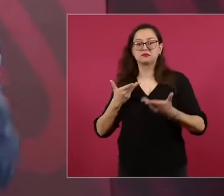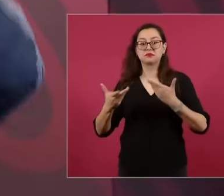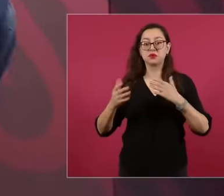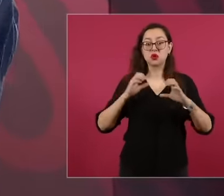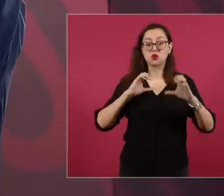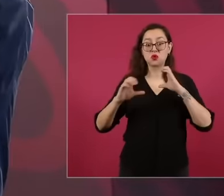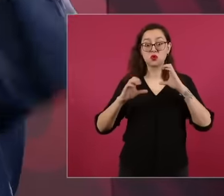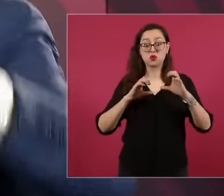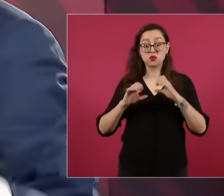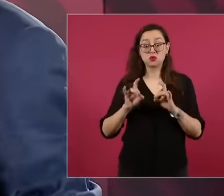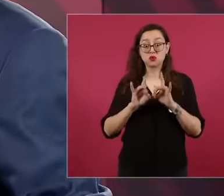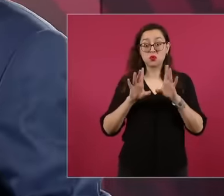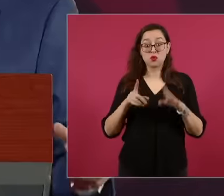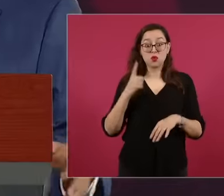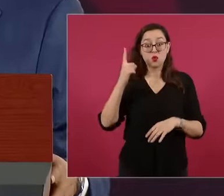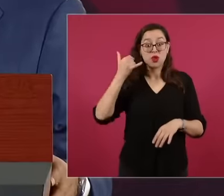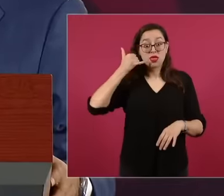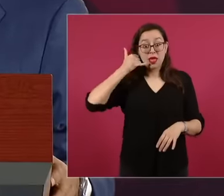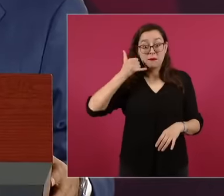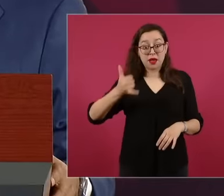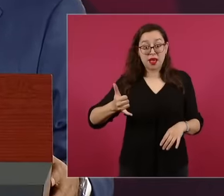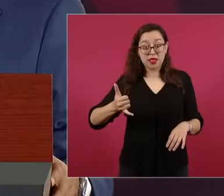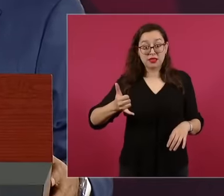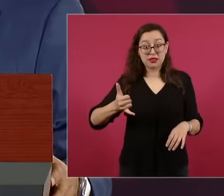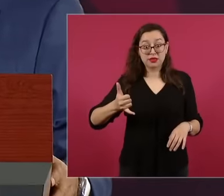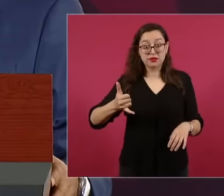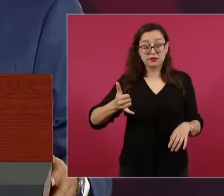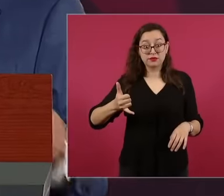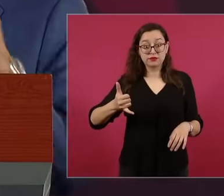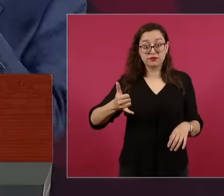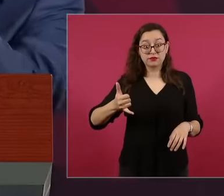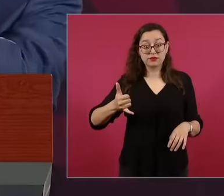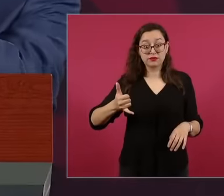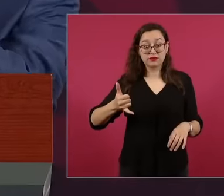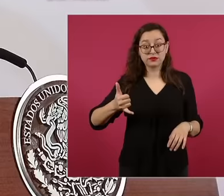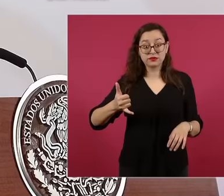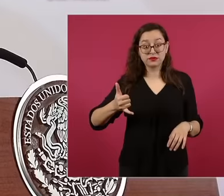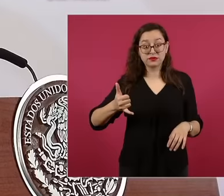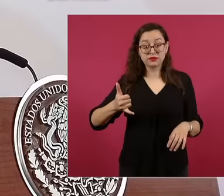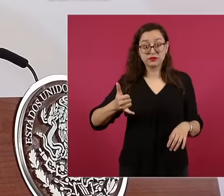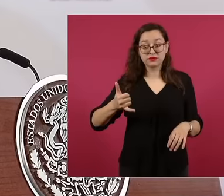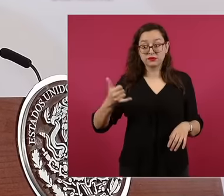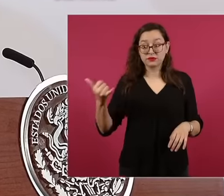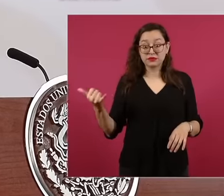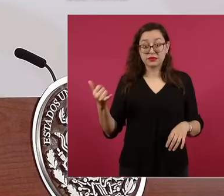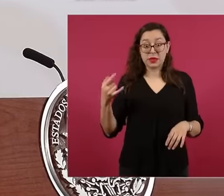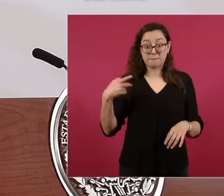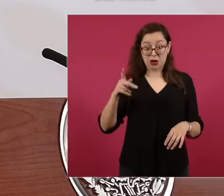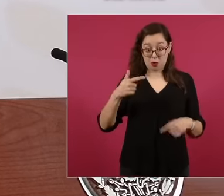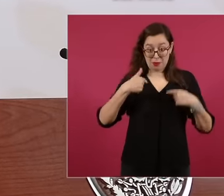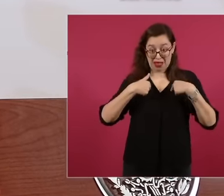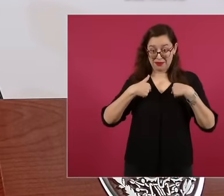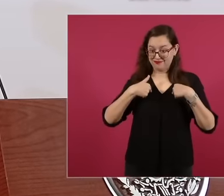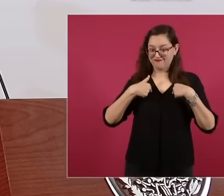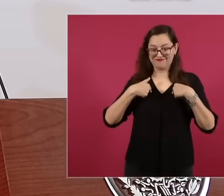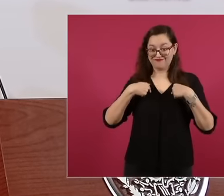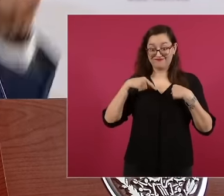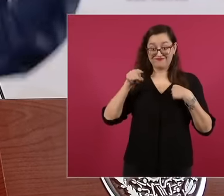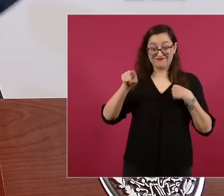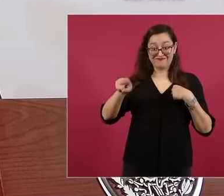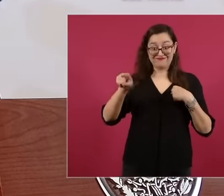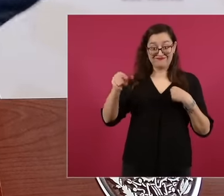call comes in. I imagine it's from the